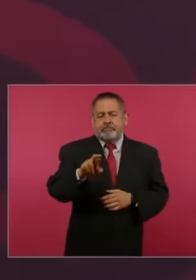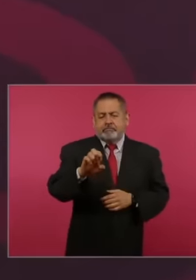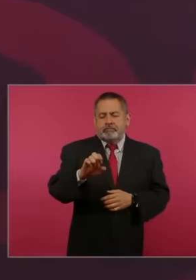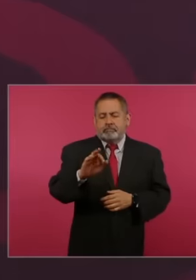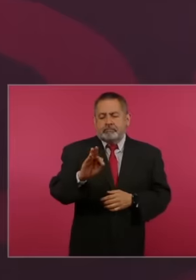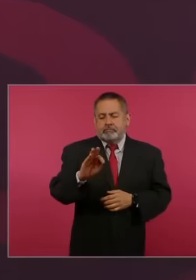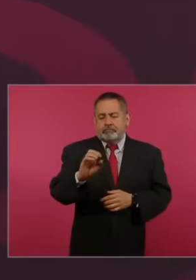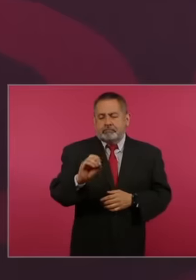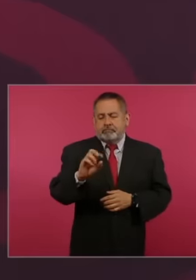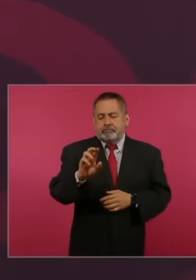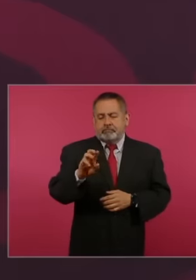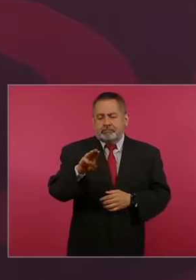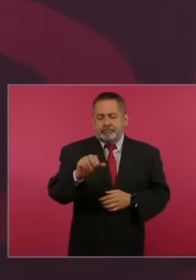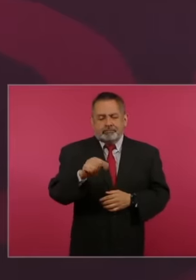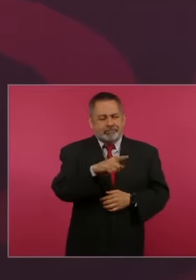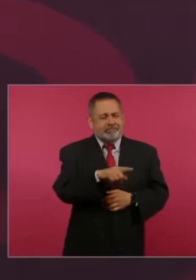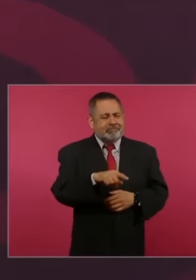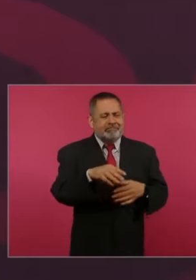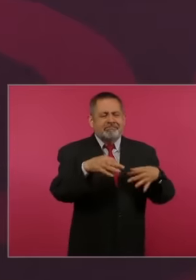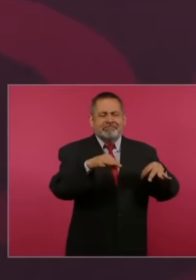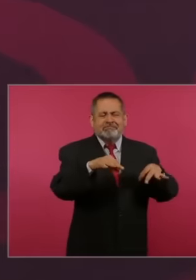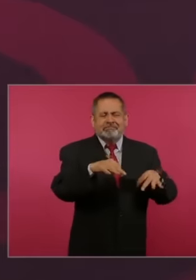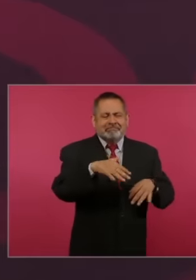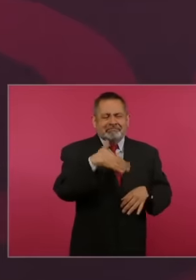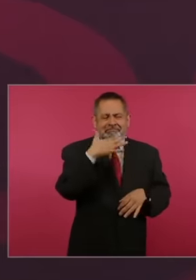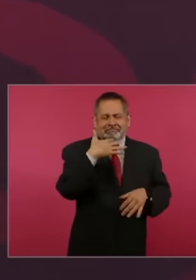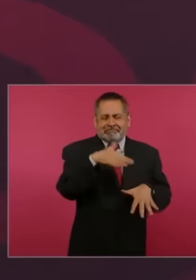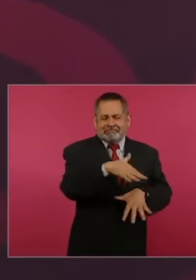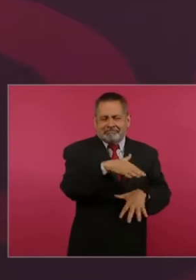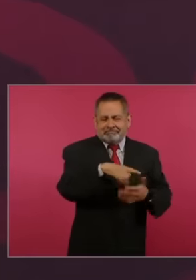filthy pamphlets